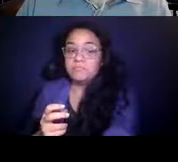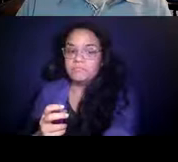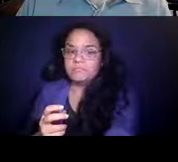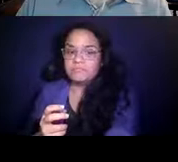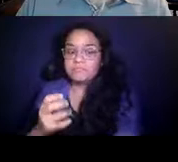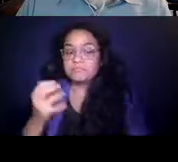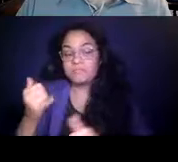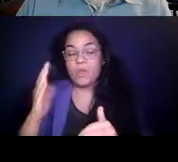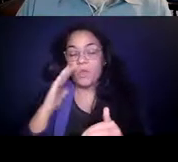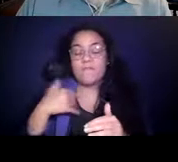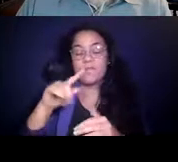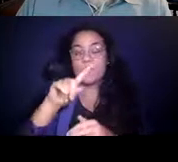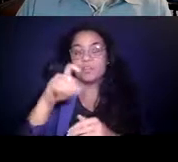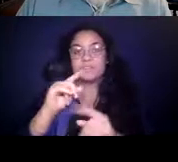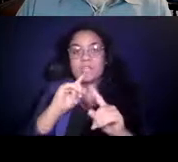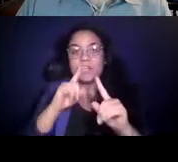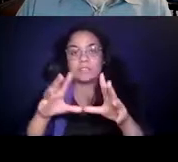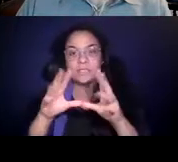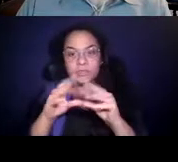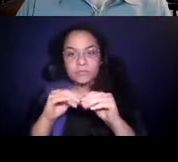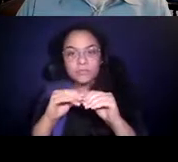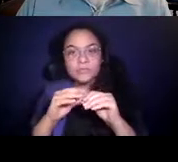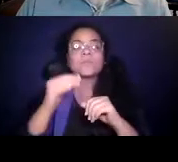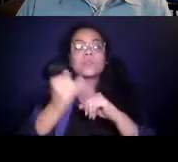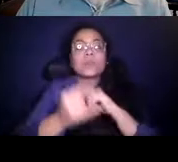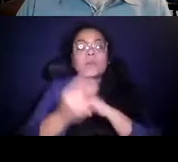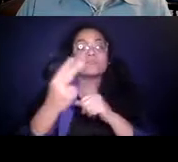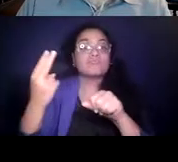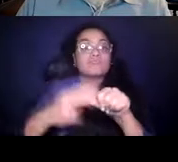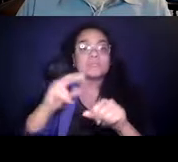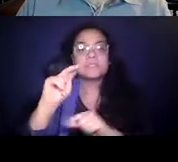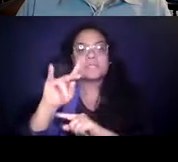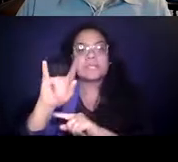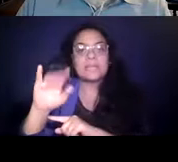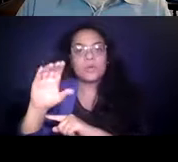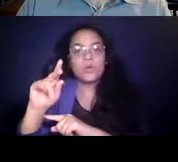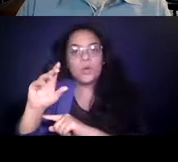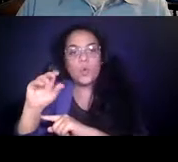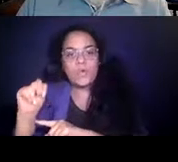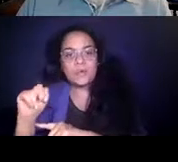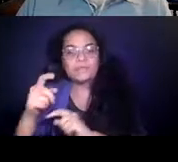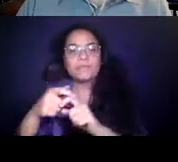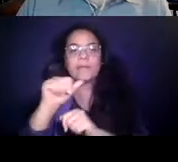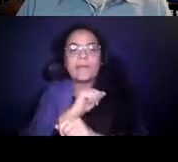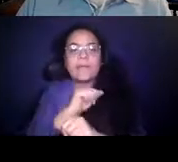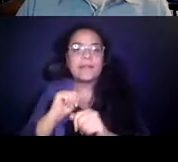14:16:48 Also, joining us today into the session will be Dr.-- from the centers for disease control and prevention in Atlanta, mainly in a